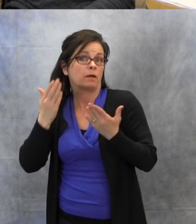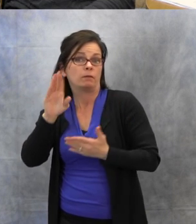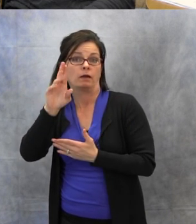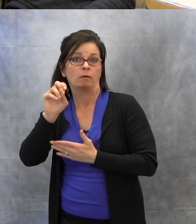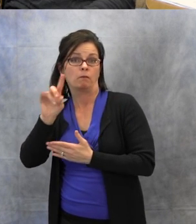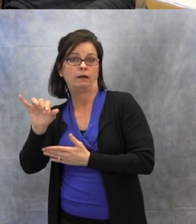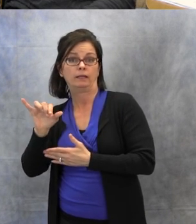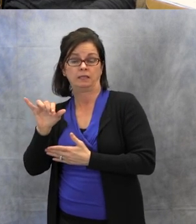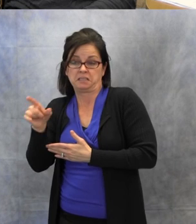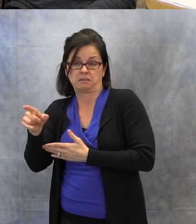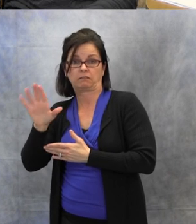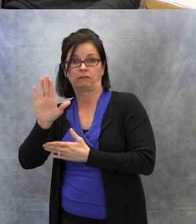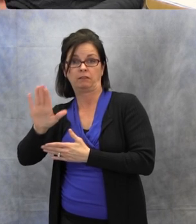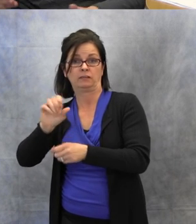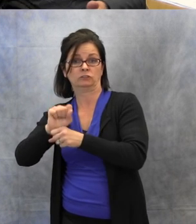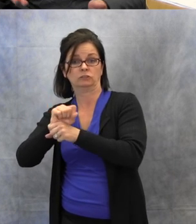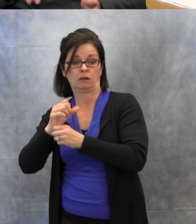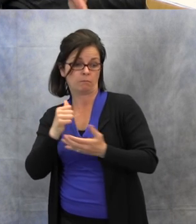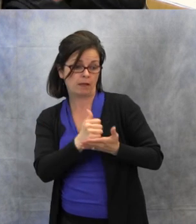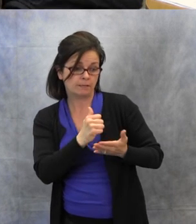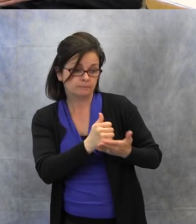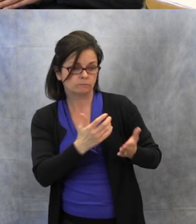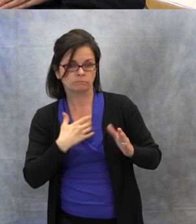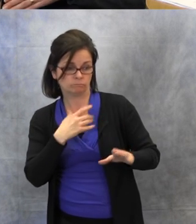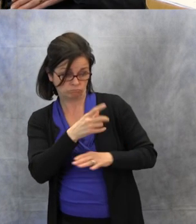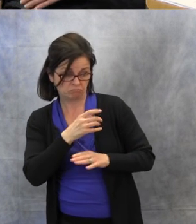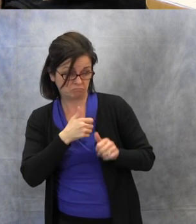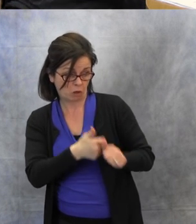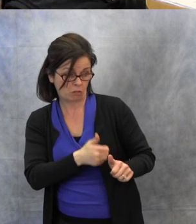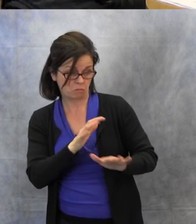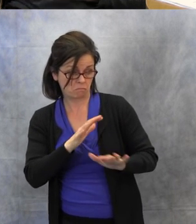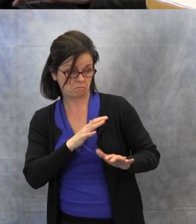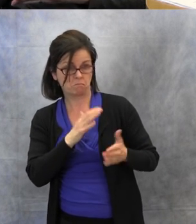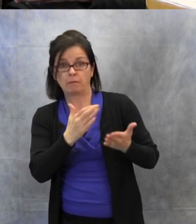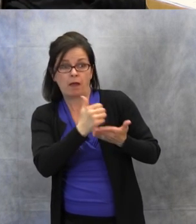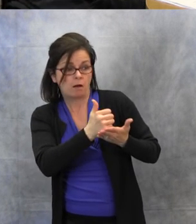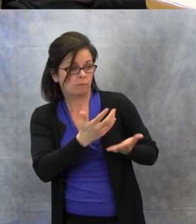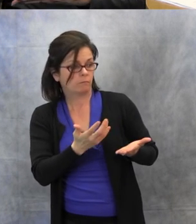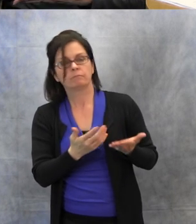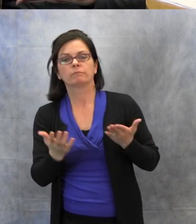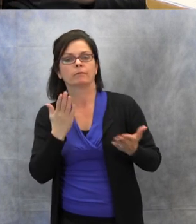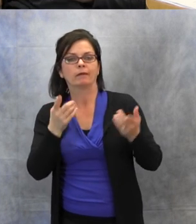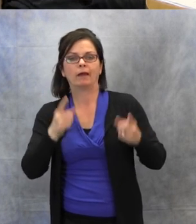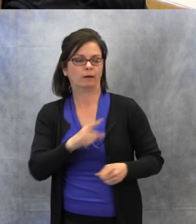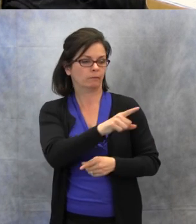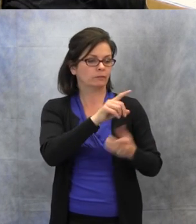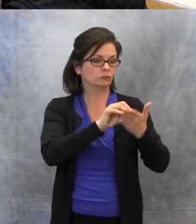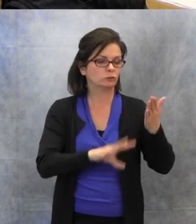assists them making sure they follow along. Maybe they were busy writing something and missed